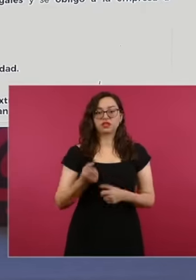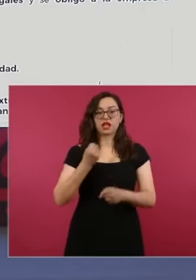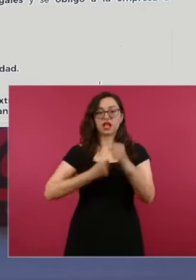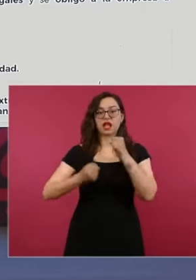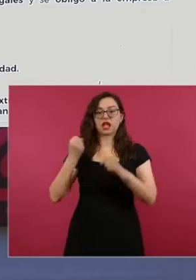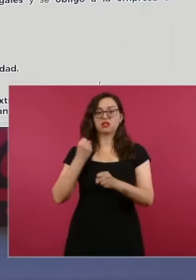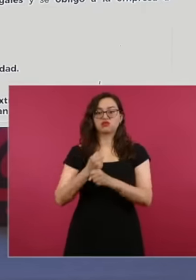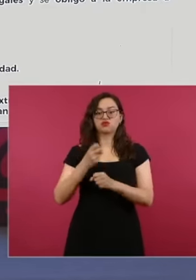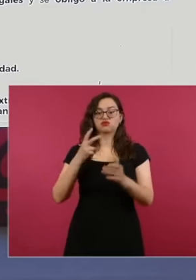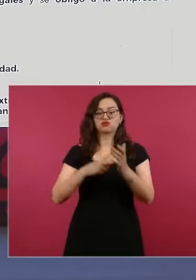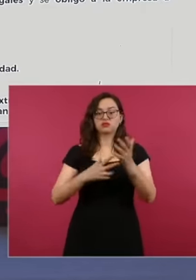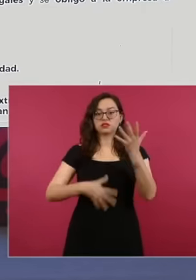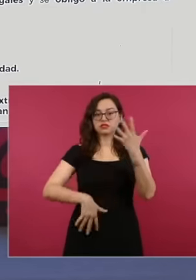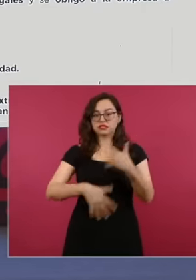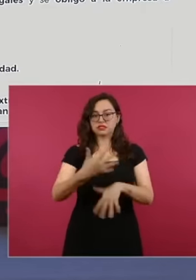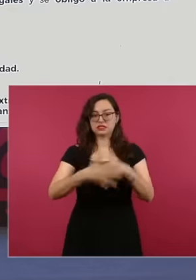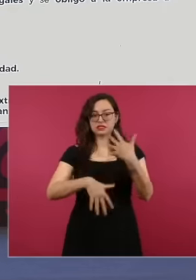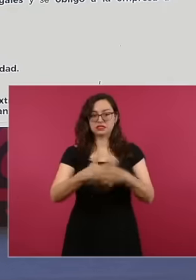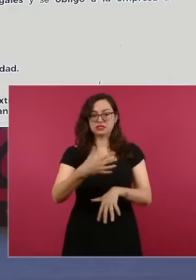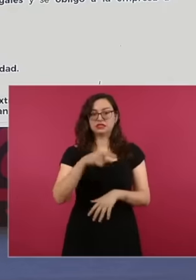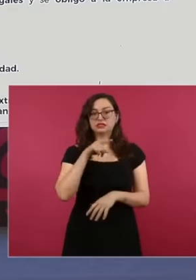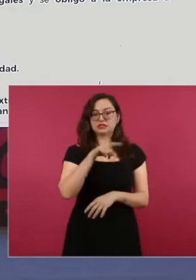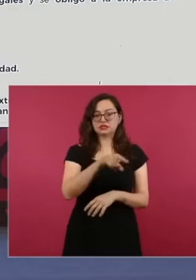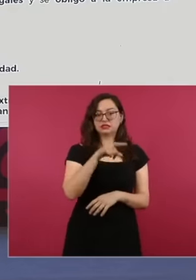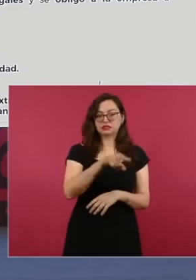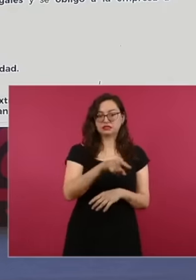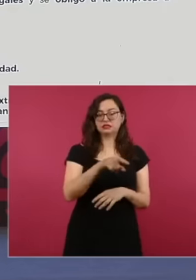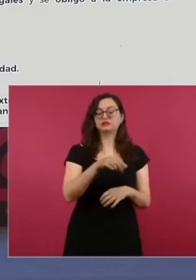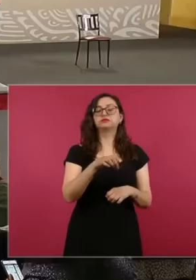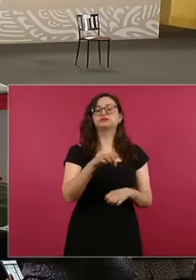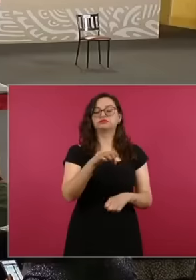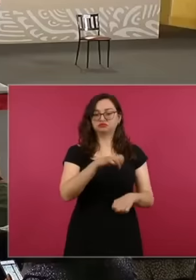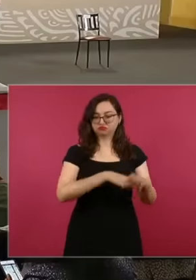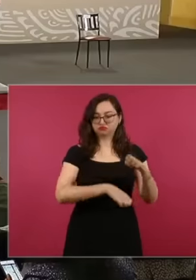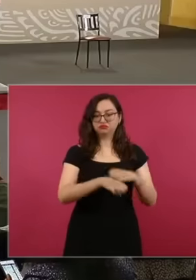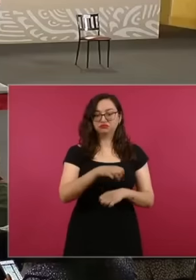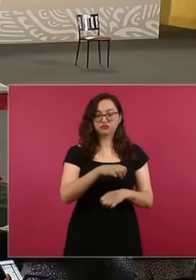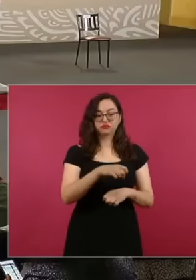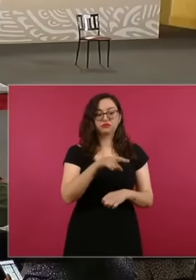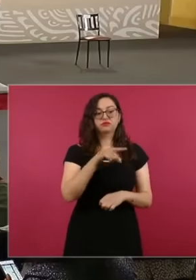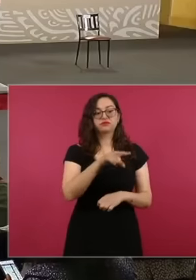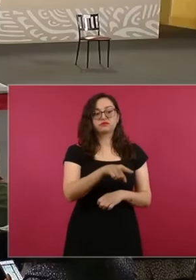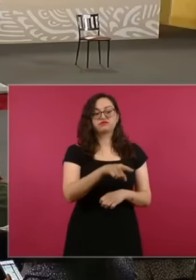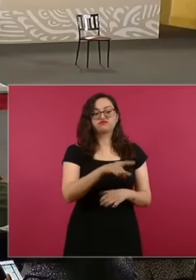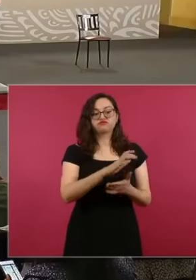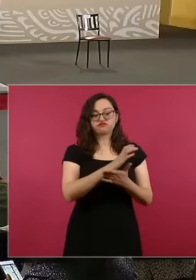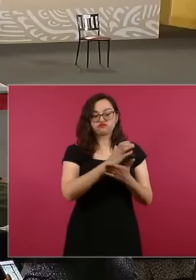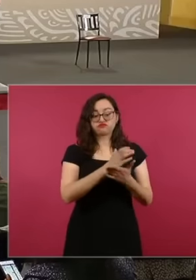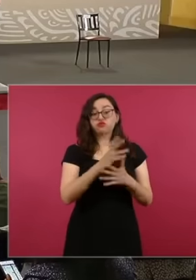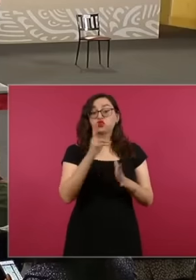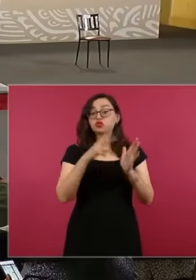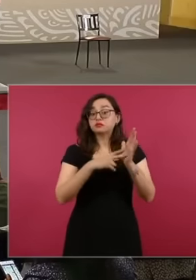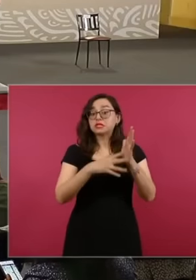contracts for this company to build a complex processing plant in a Pemex processing complex